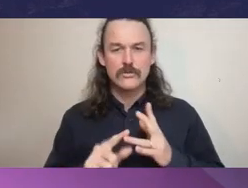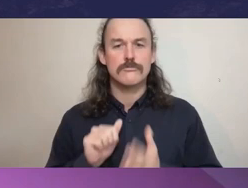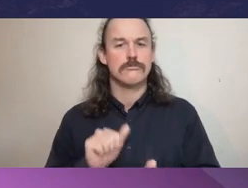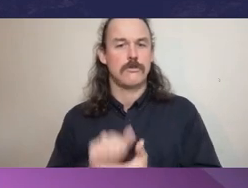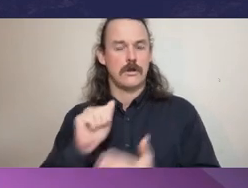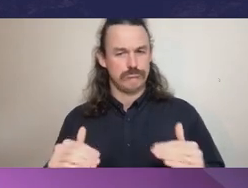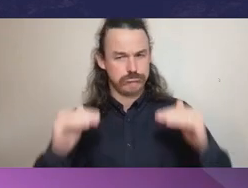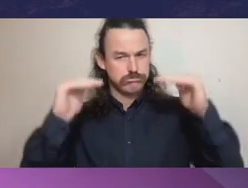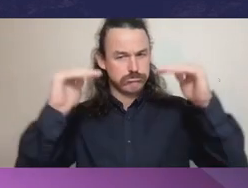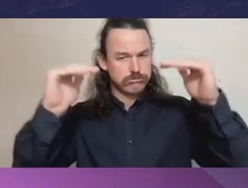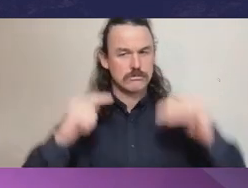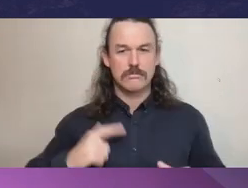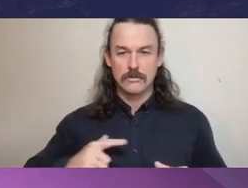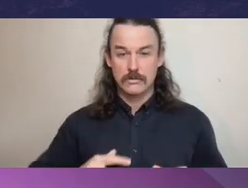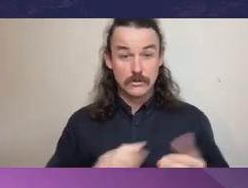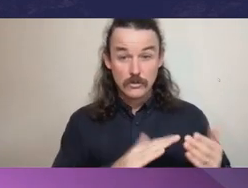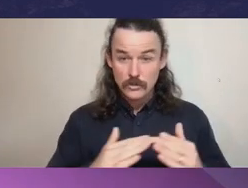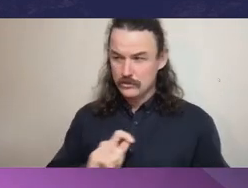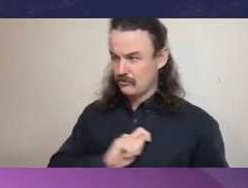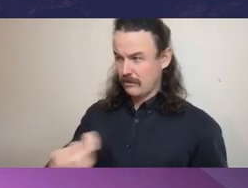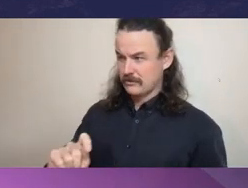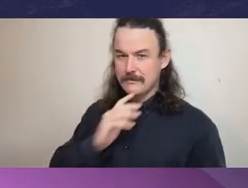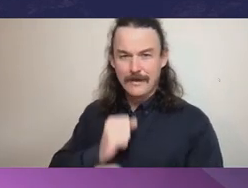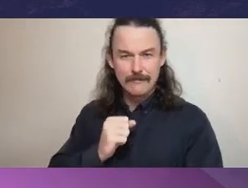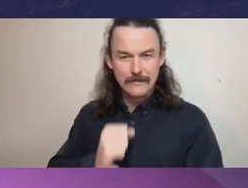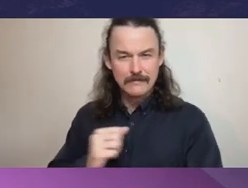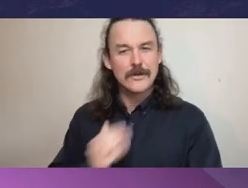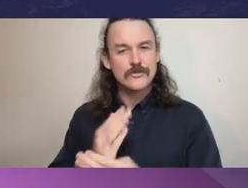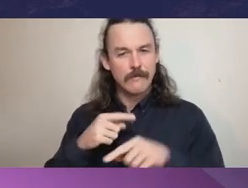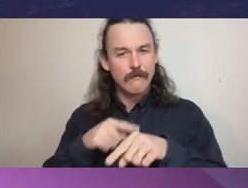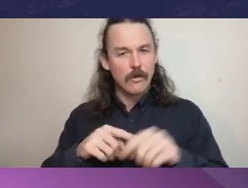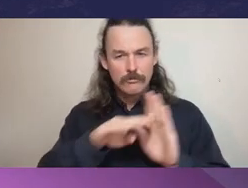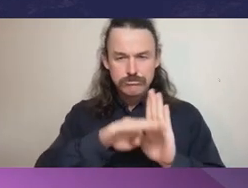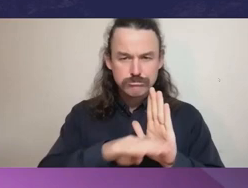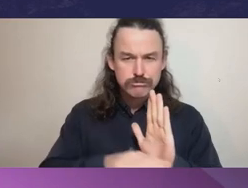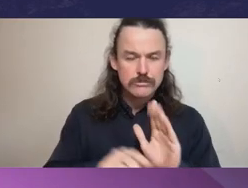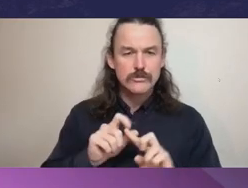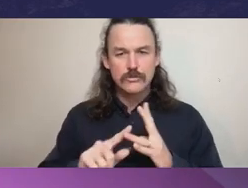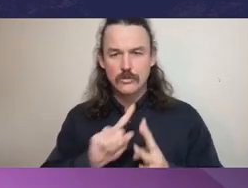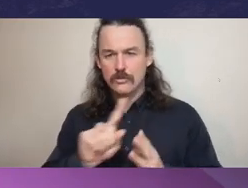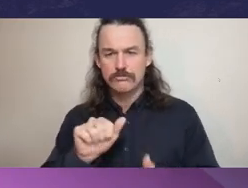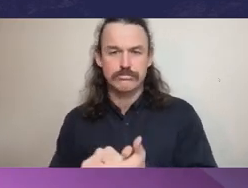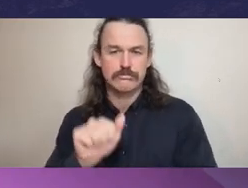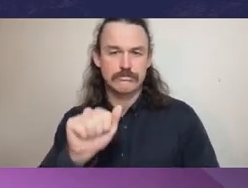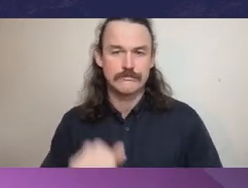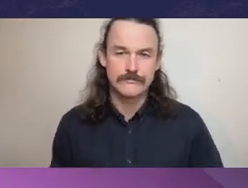entrusting us to implement our roles. Today I'm joined by an exceptional panel to further explore